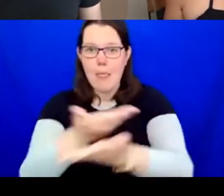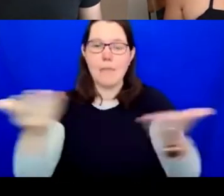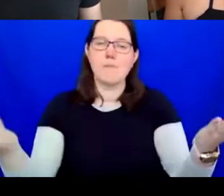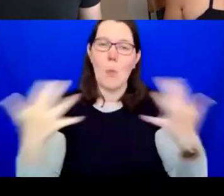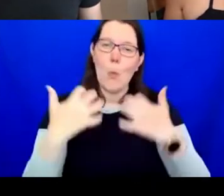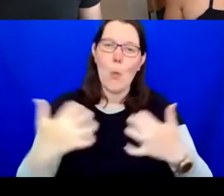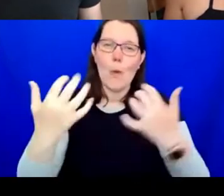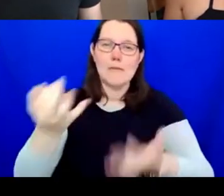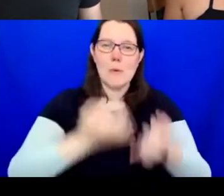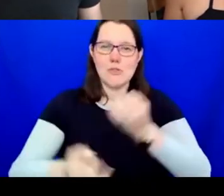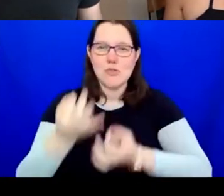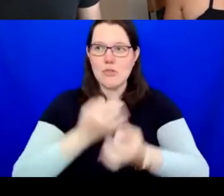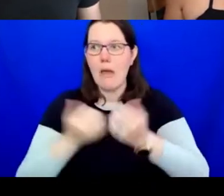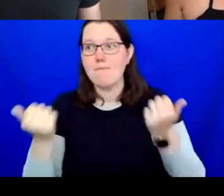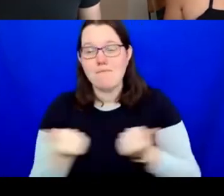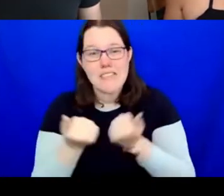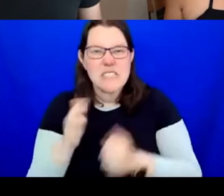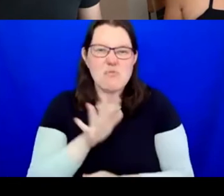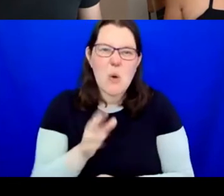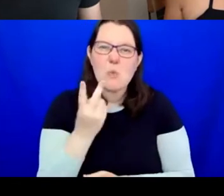It would be great if you could take the time to fill out the feedback form.